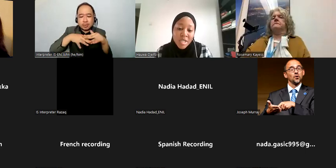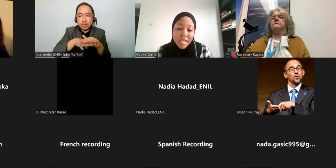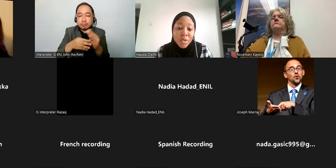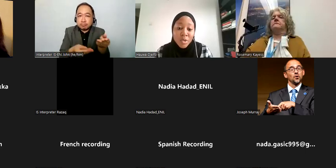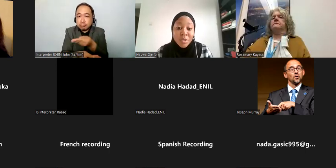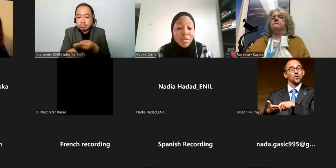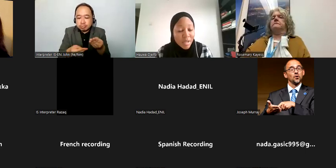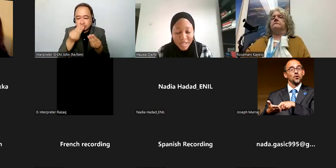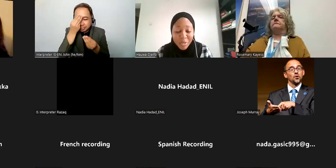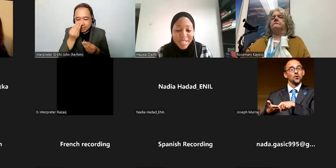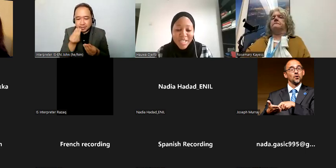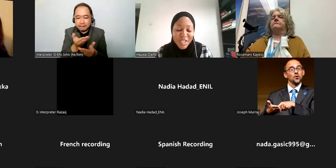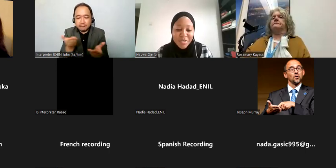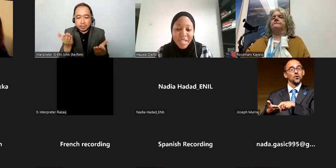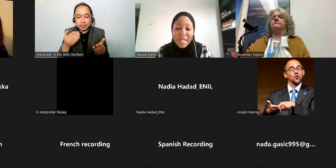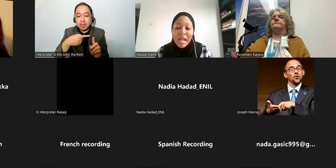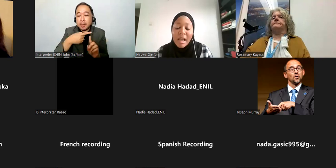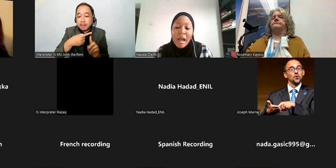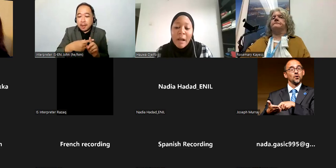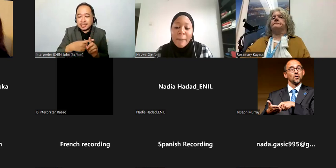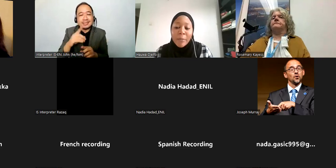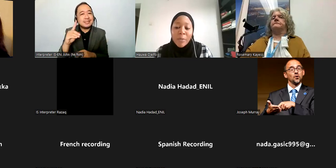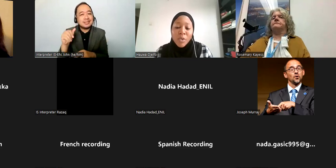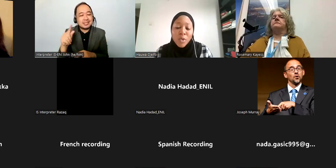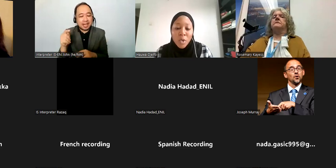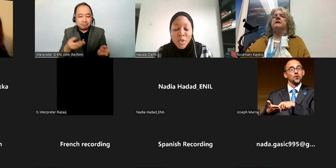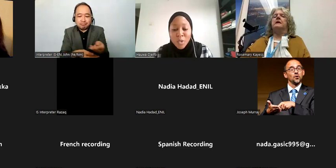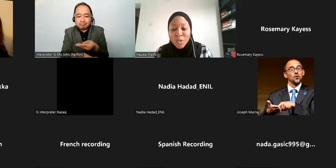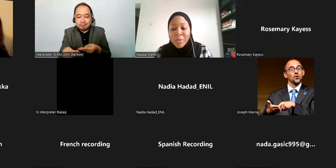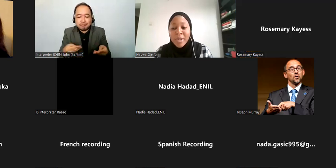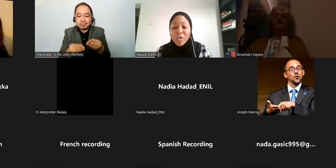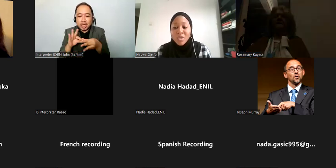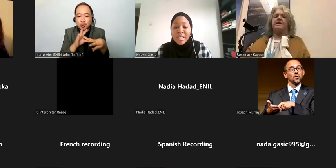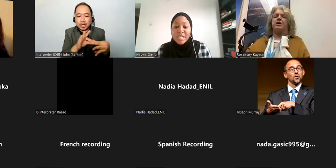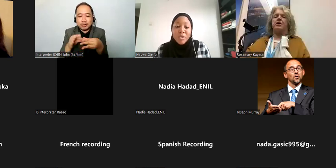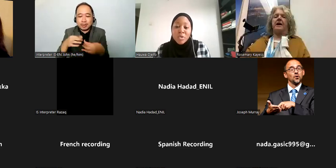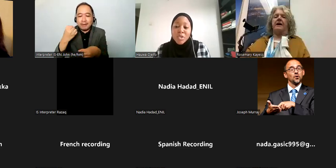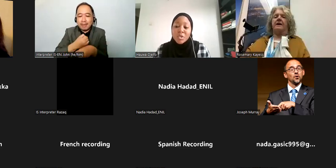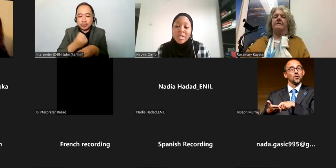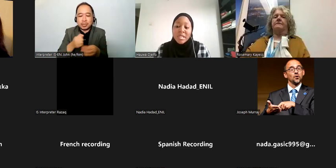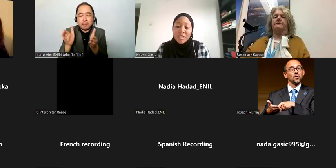psychosocial disabilities generally um you also talk about human rights approach to international